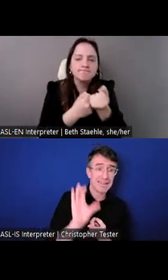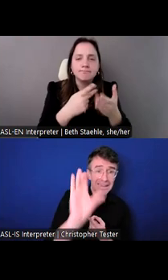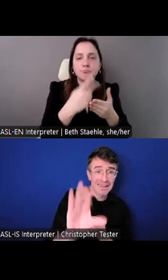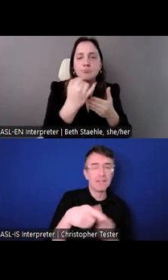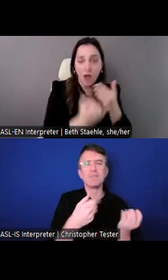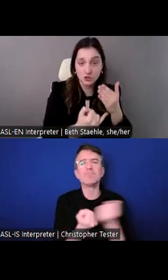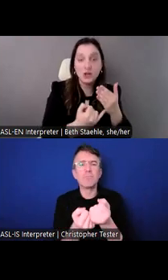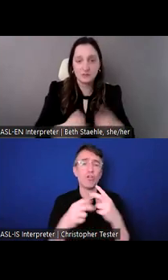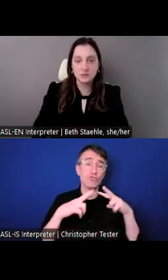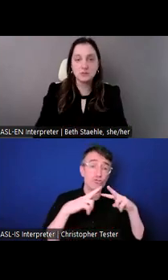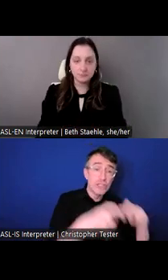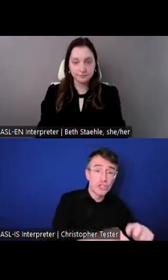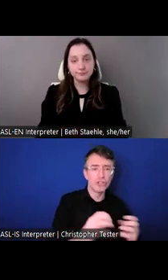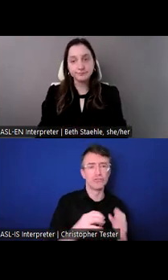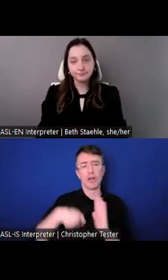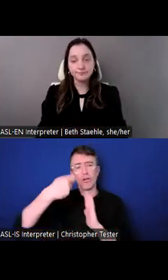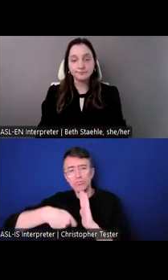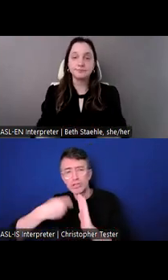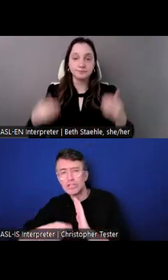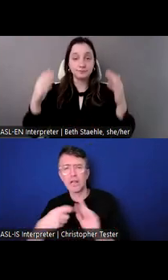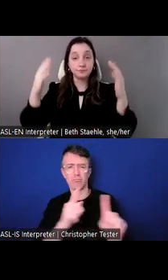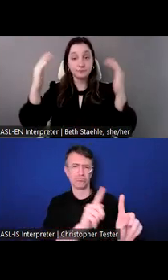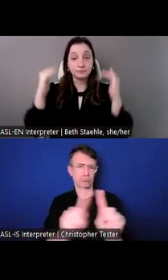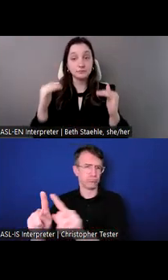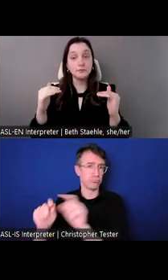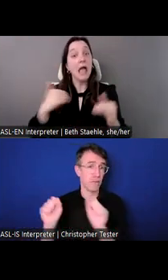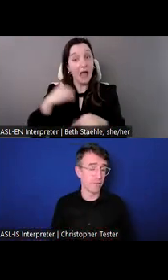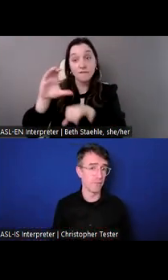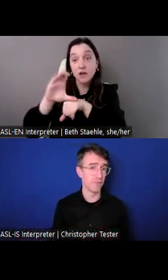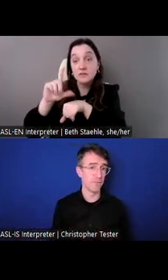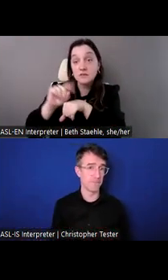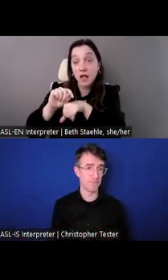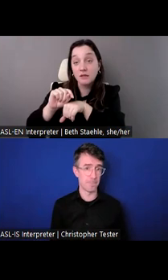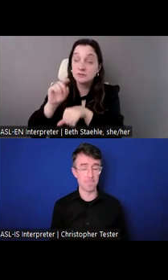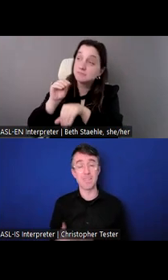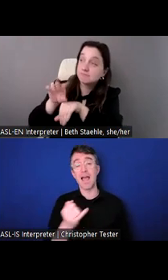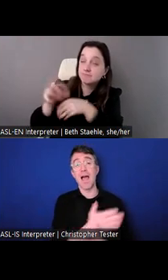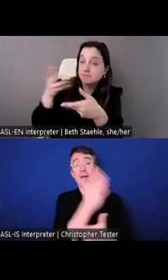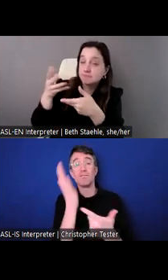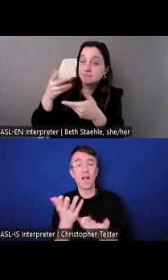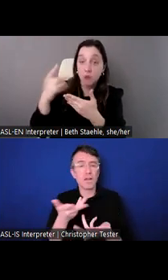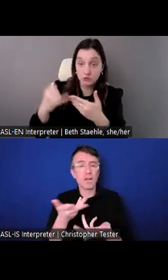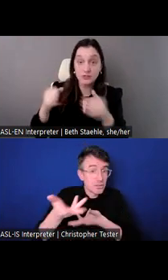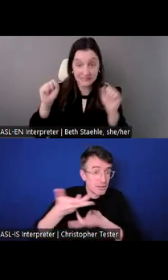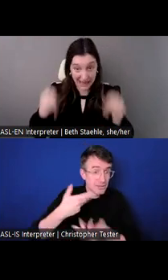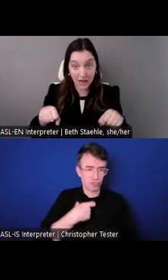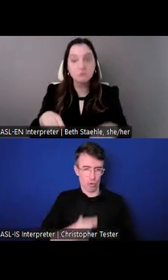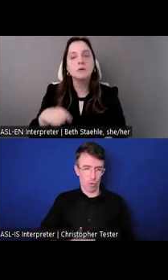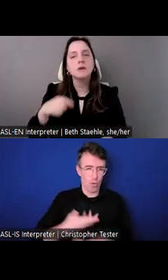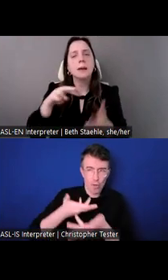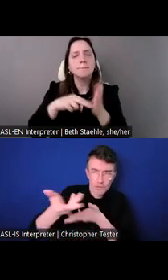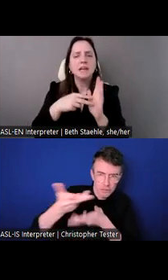We have consultants that are geared toward people with specific expertise.